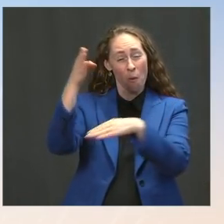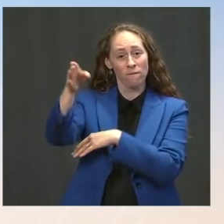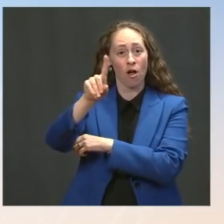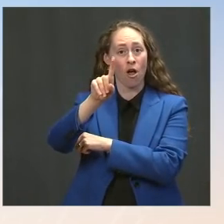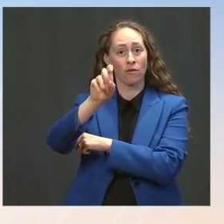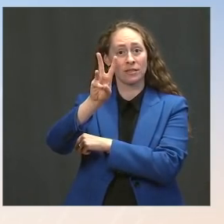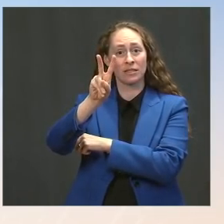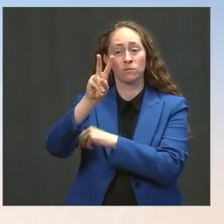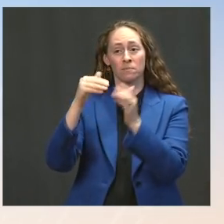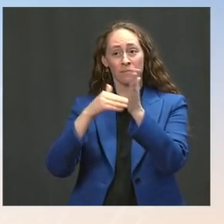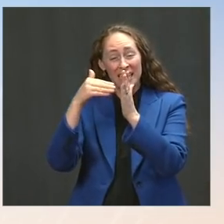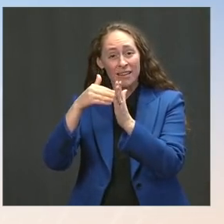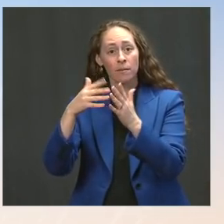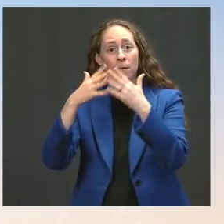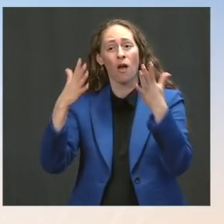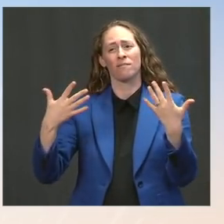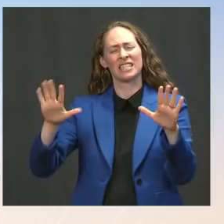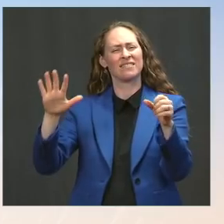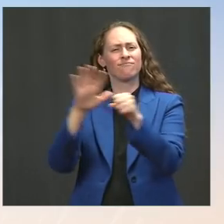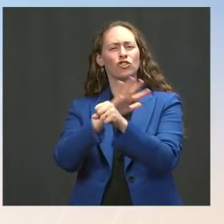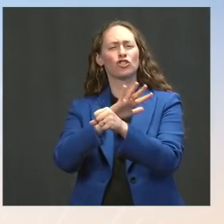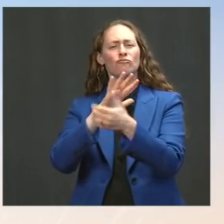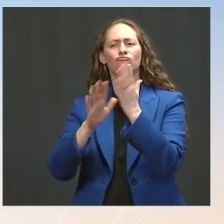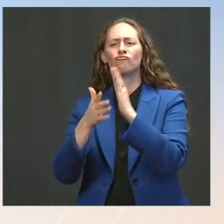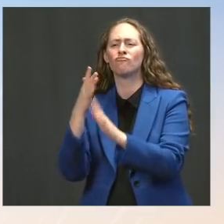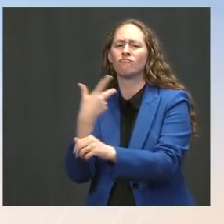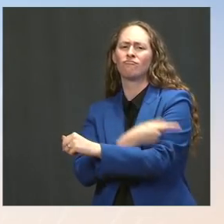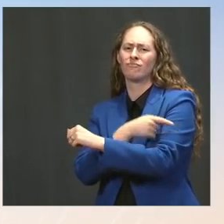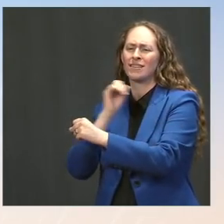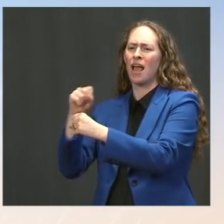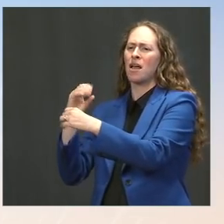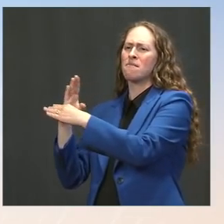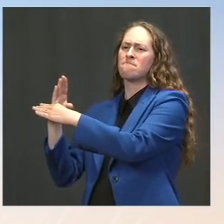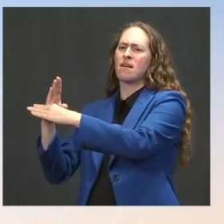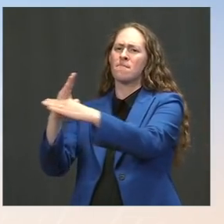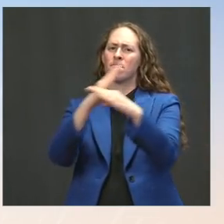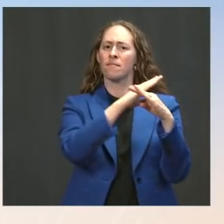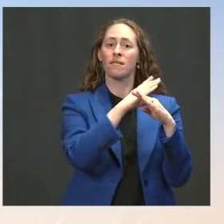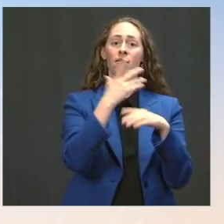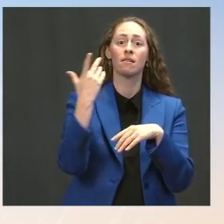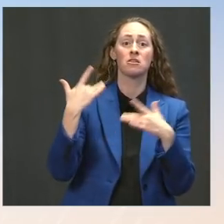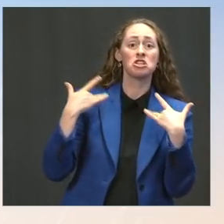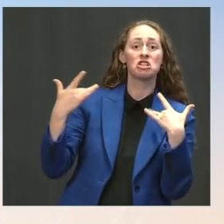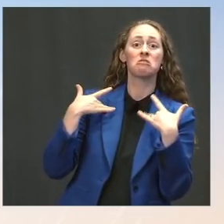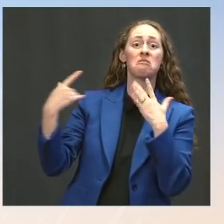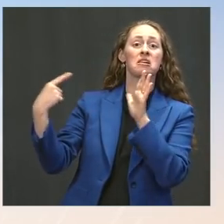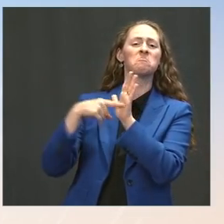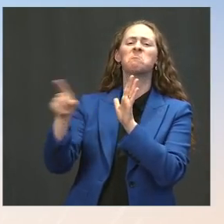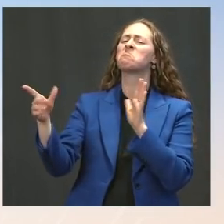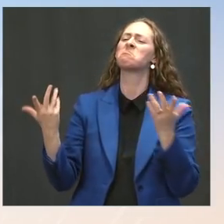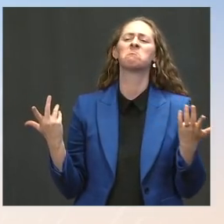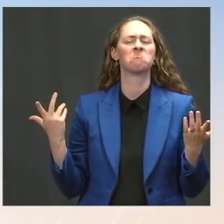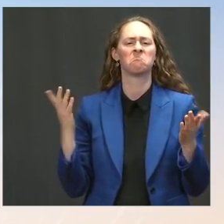They have a very strong degree of protection against the variants. They are overwhelmingly avoiding severe illness, hospitalization,